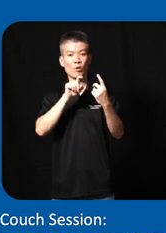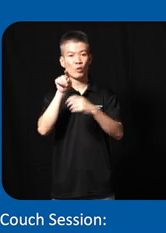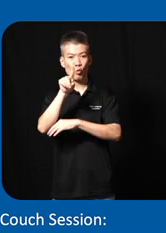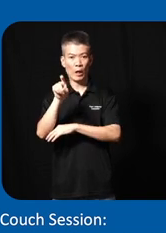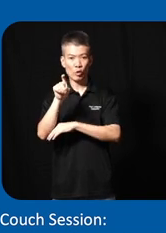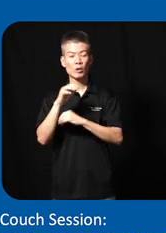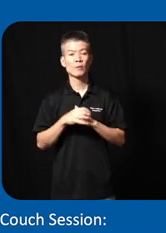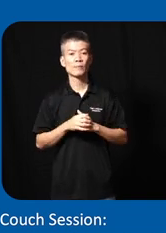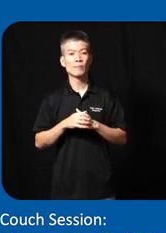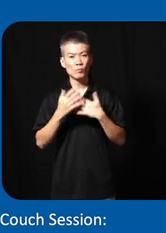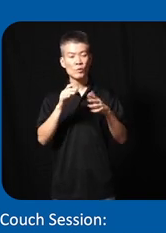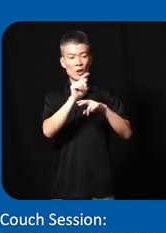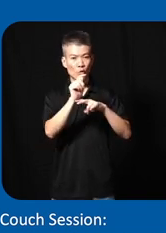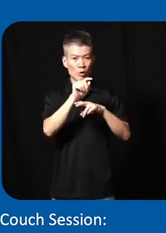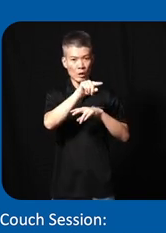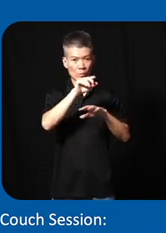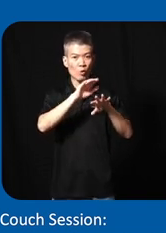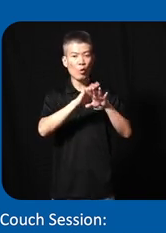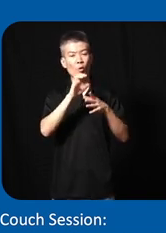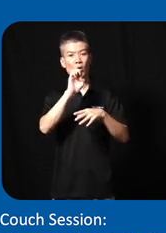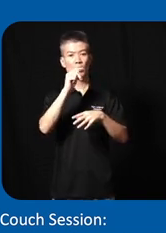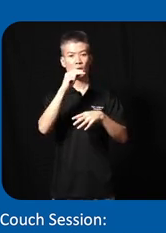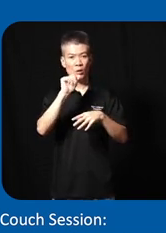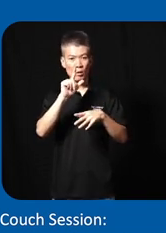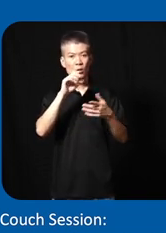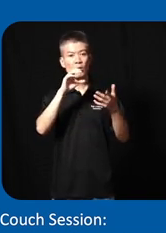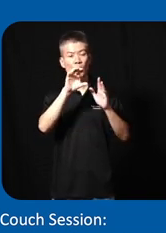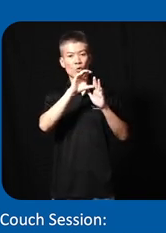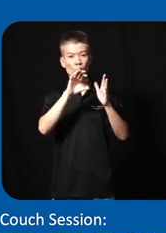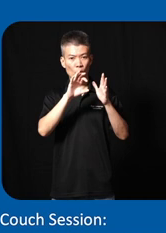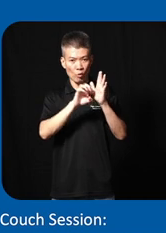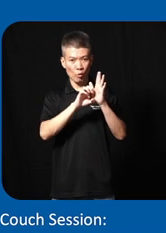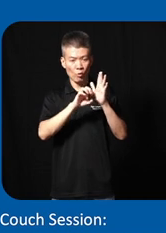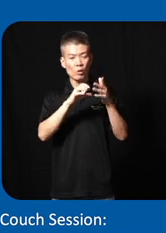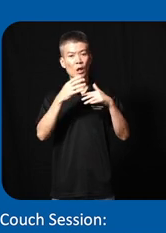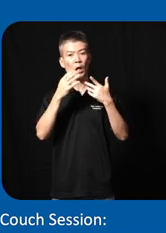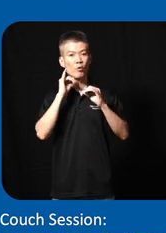and also uh train them on the ethical and cod code of conduct on how interfering person with